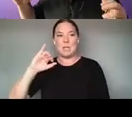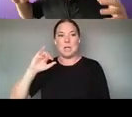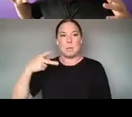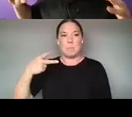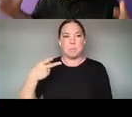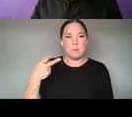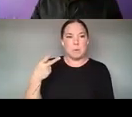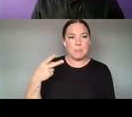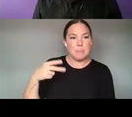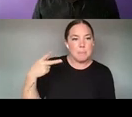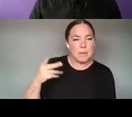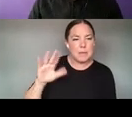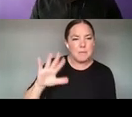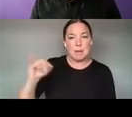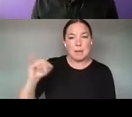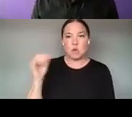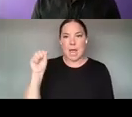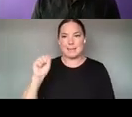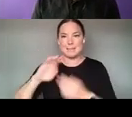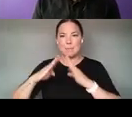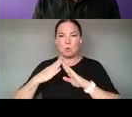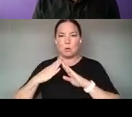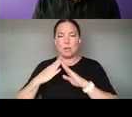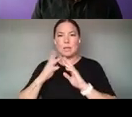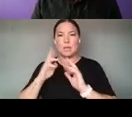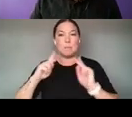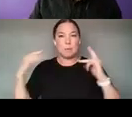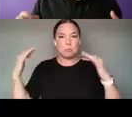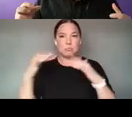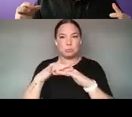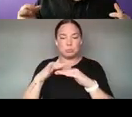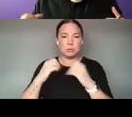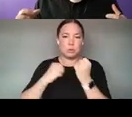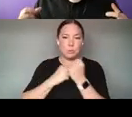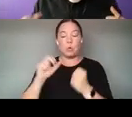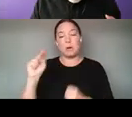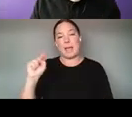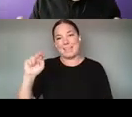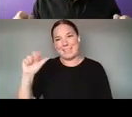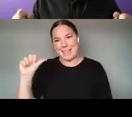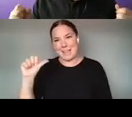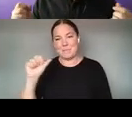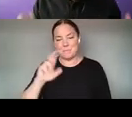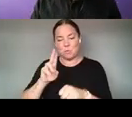YOU KNOW, GATHER PEOPLE TOGETHER IN THIS CASE WITH SUPPORT OF THE NEA TO US TO ALLOW THESE DEVELOPERS